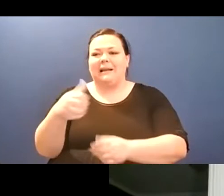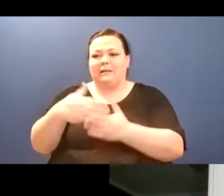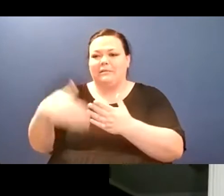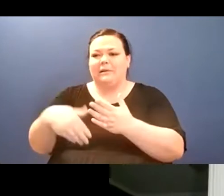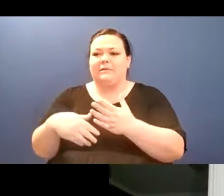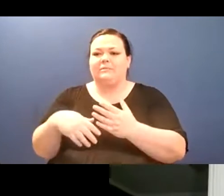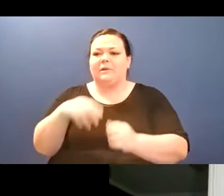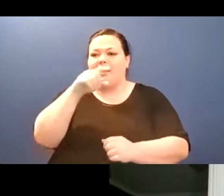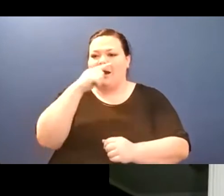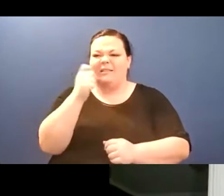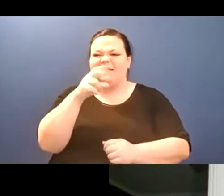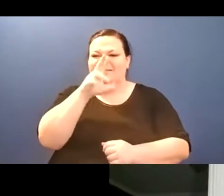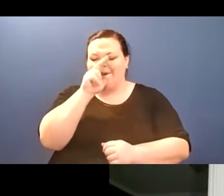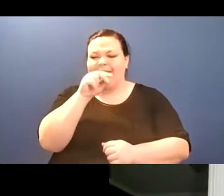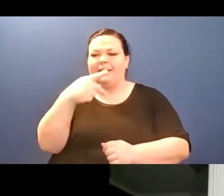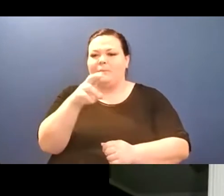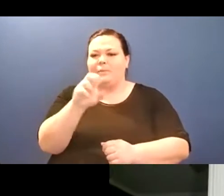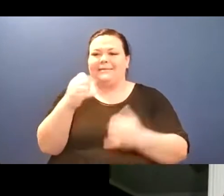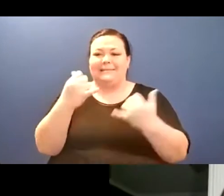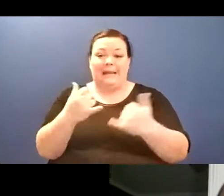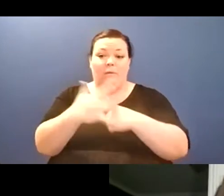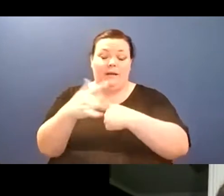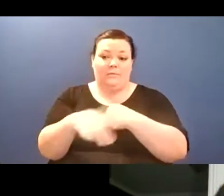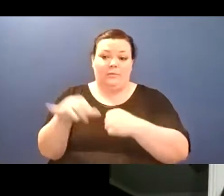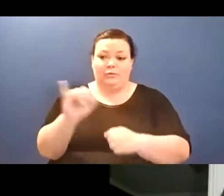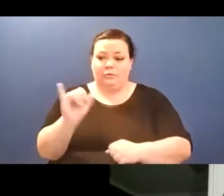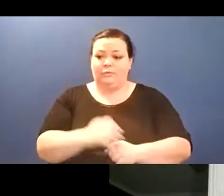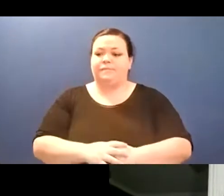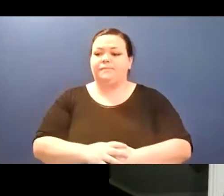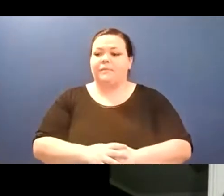I don't know, I just, I think i just had a sort of really nice day that was paced in a kind